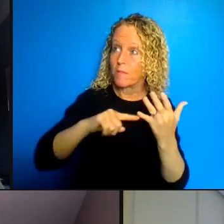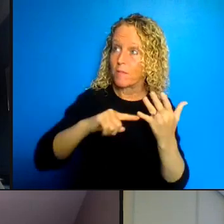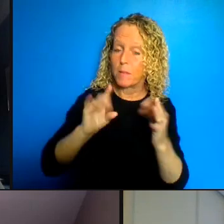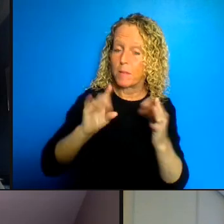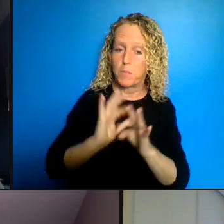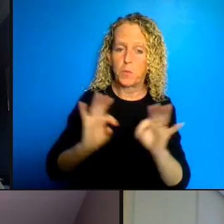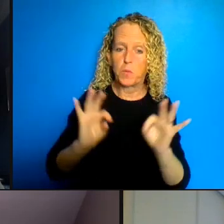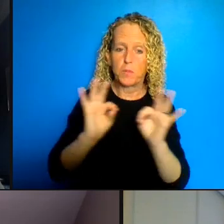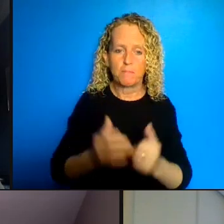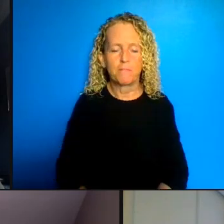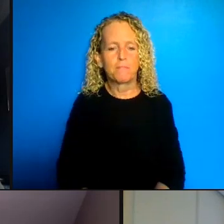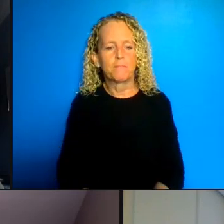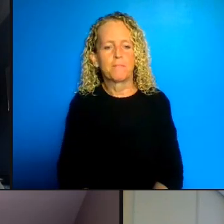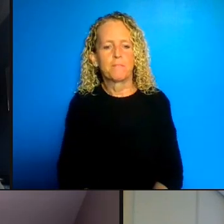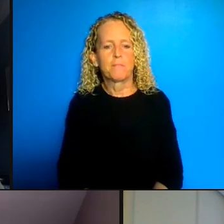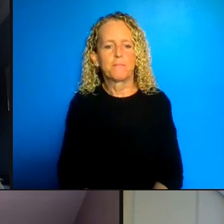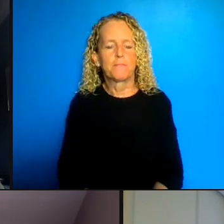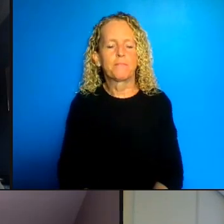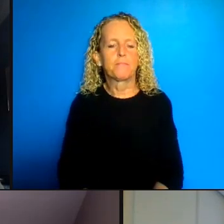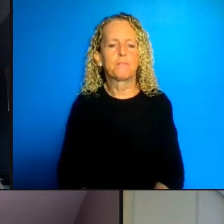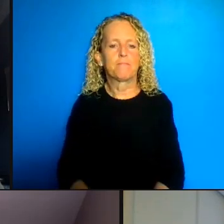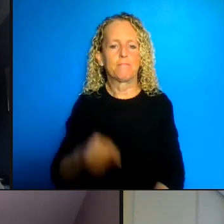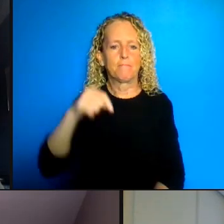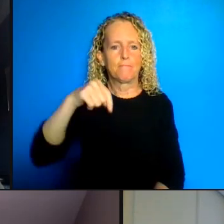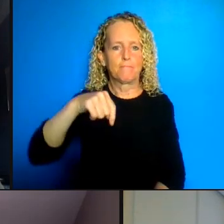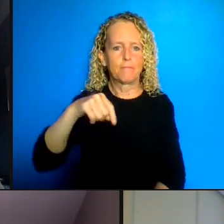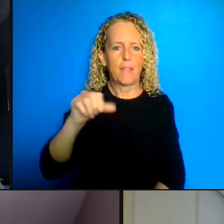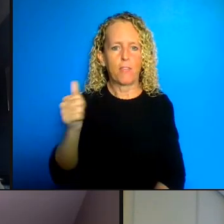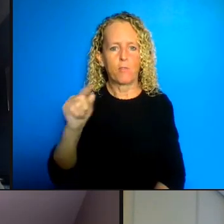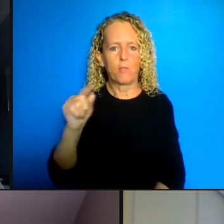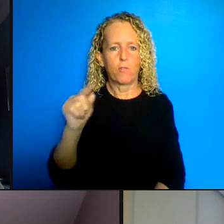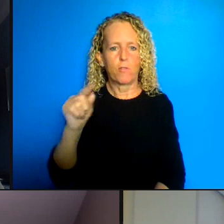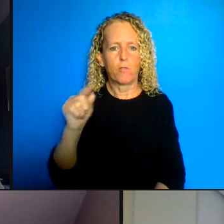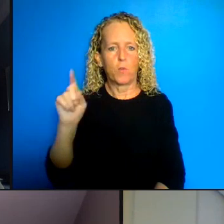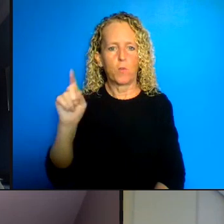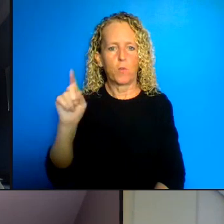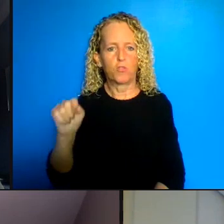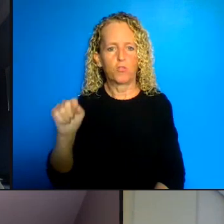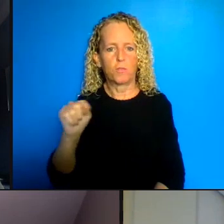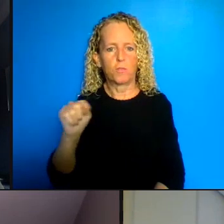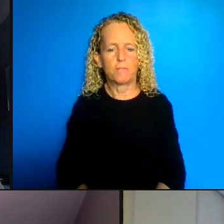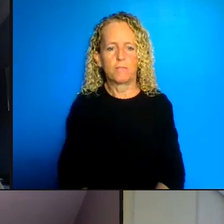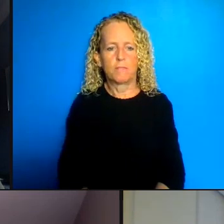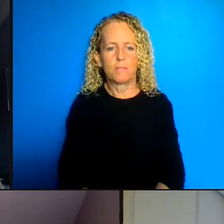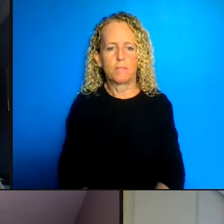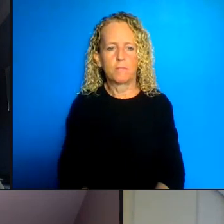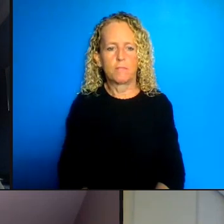question on the screen is why are incarcerated women experienced in an